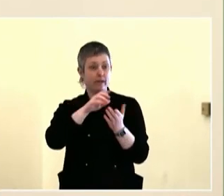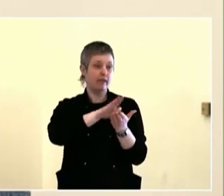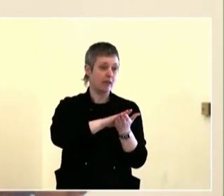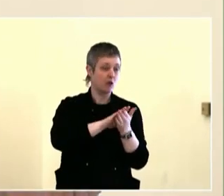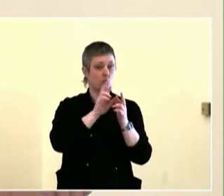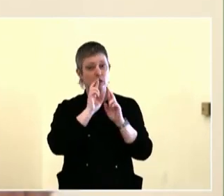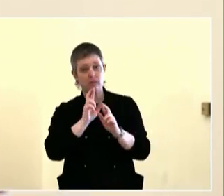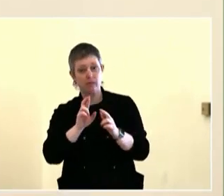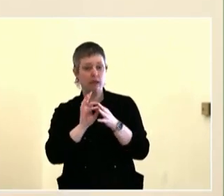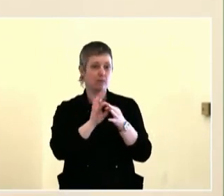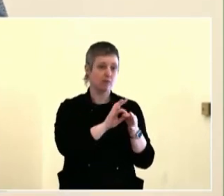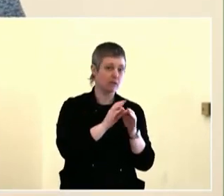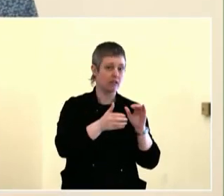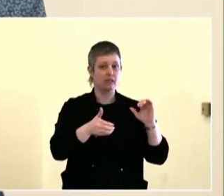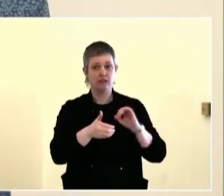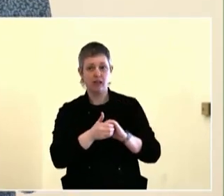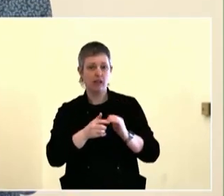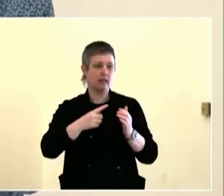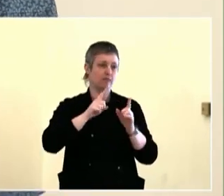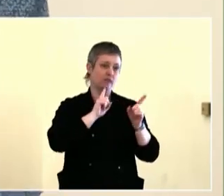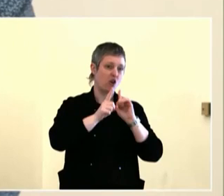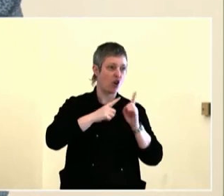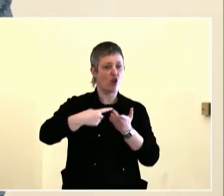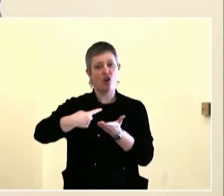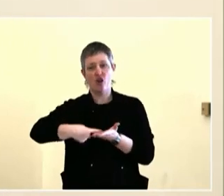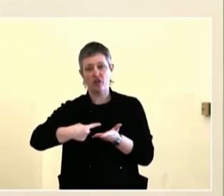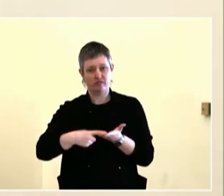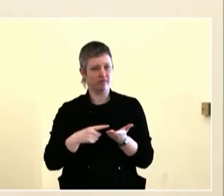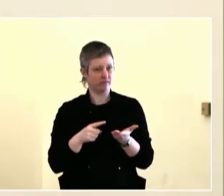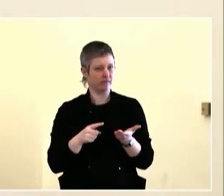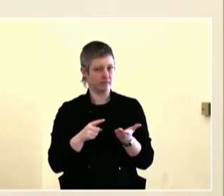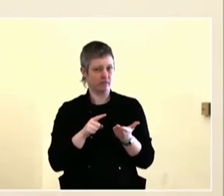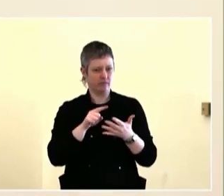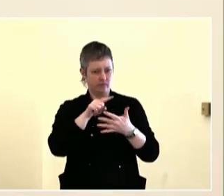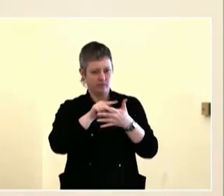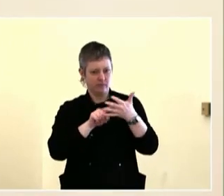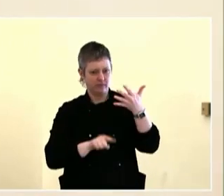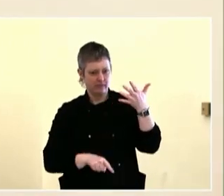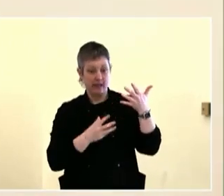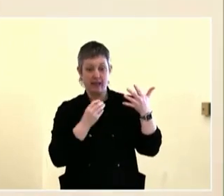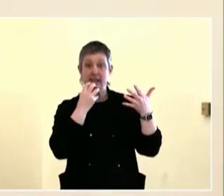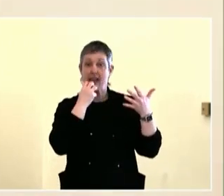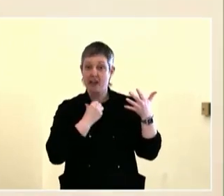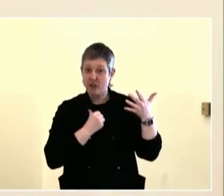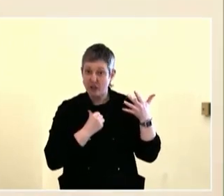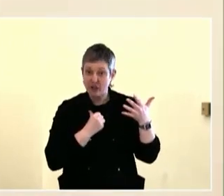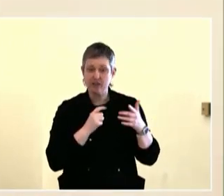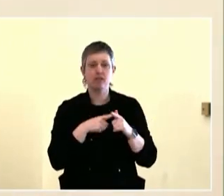And that again includes all the types of groups that have been mentioned so far that the youth,